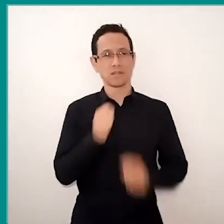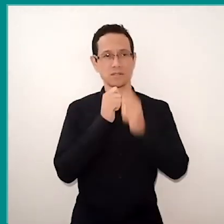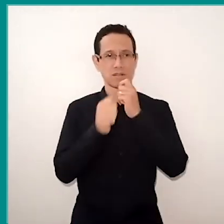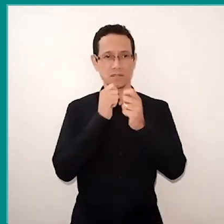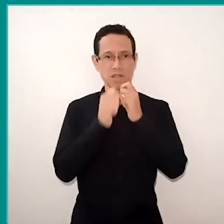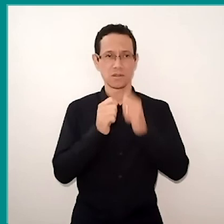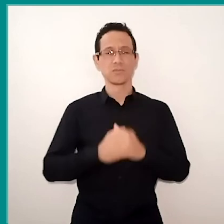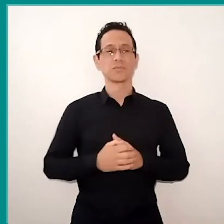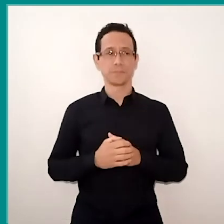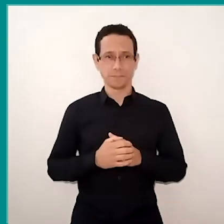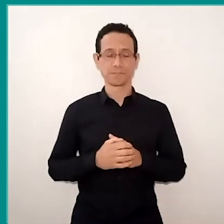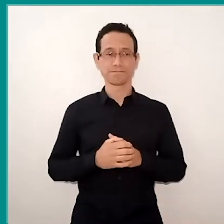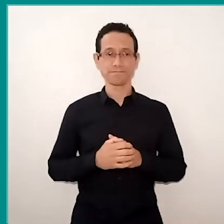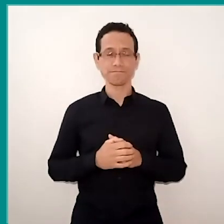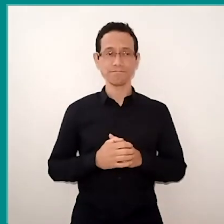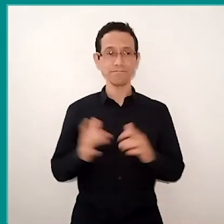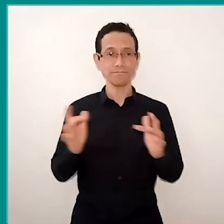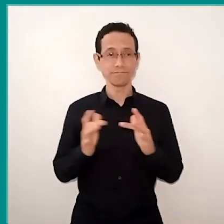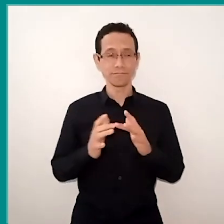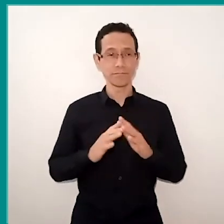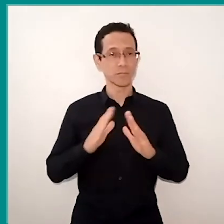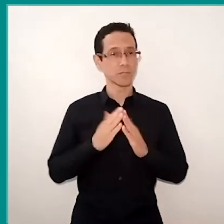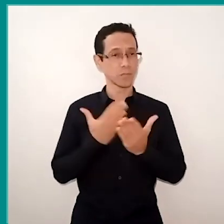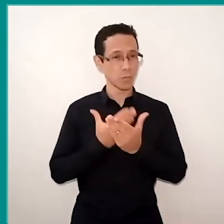Education network, schools, teachers, families, students